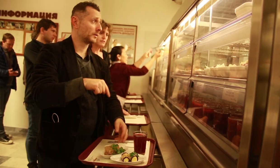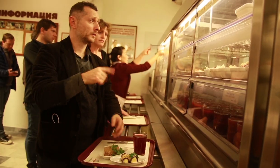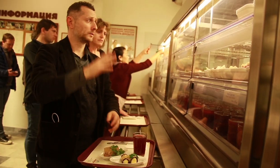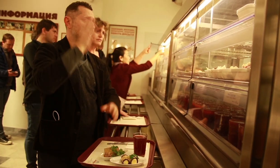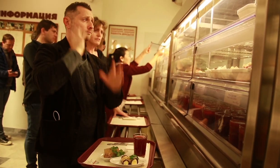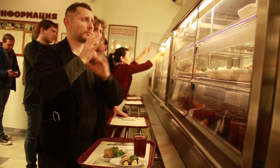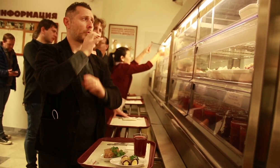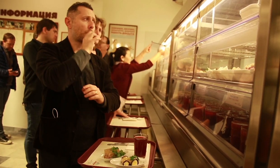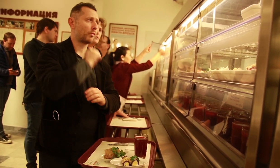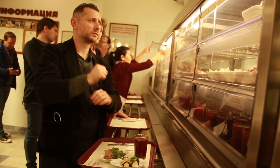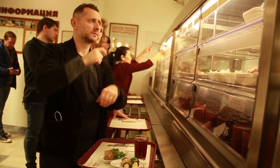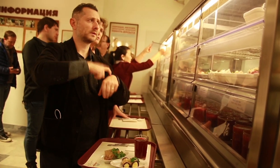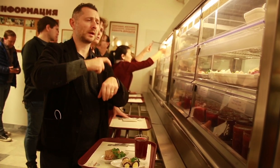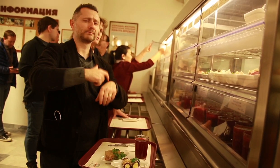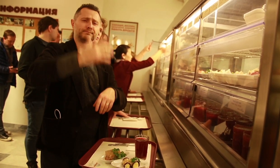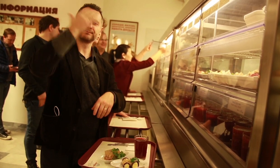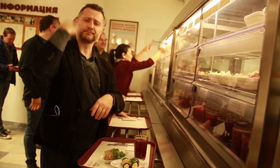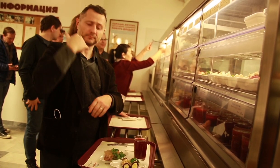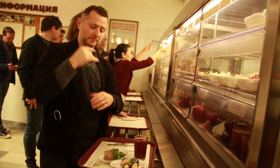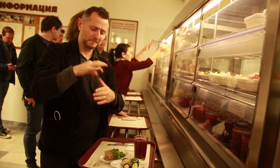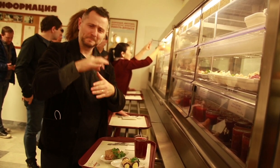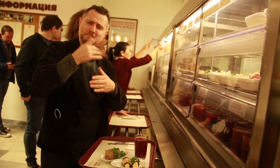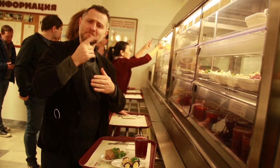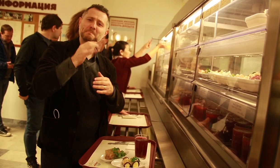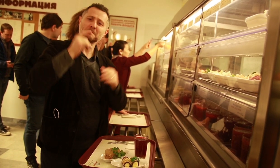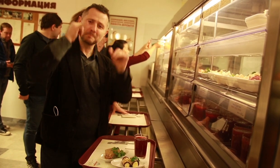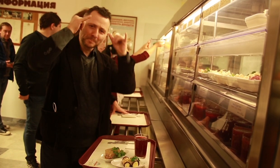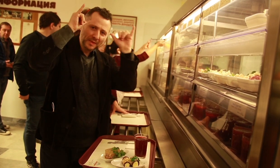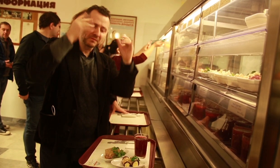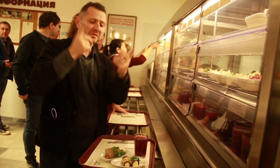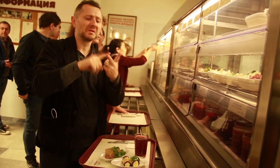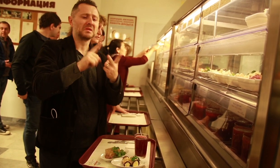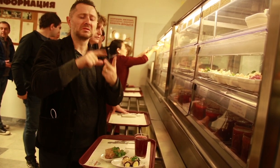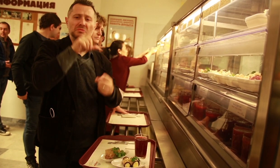This is a dish from the old times,